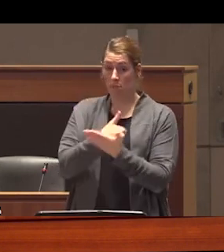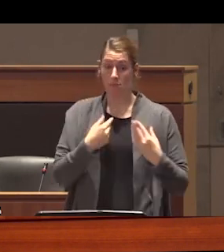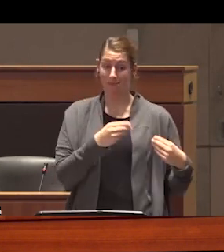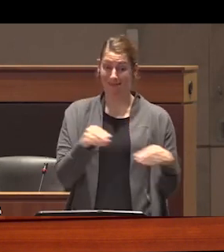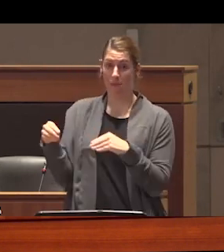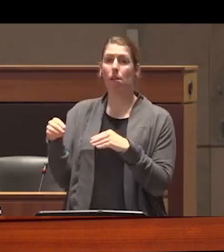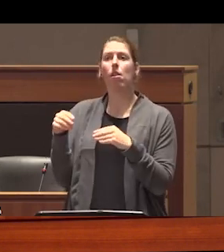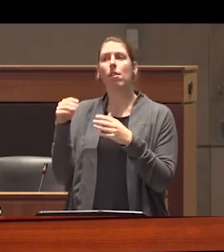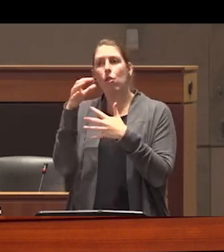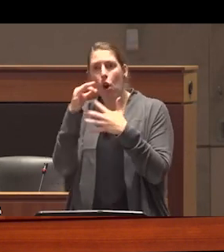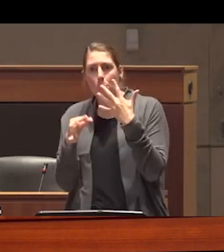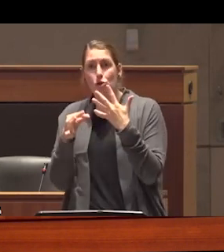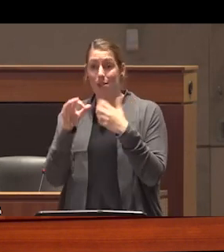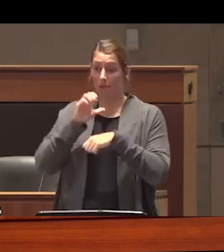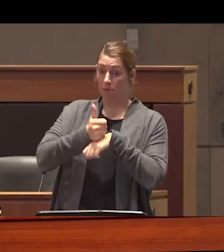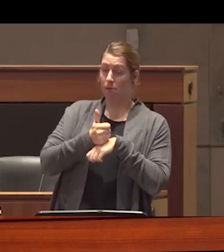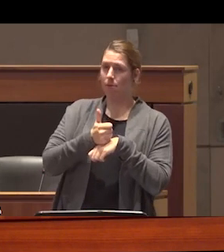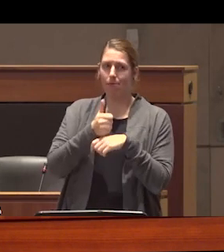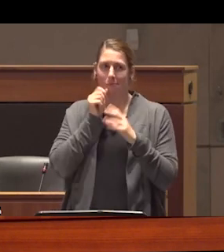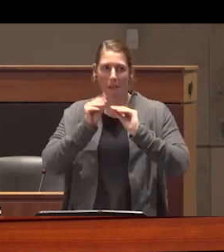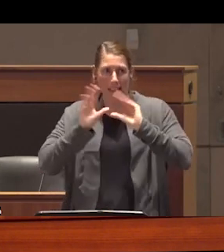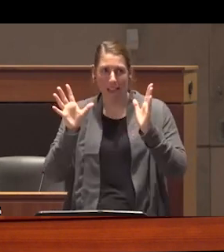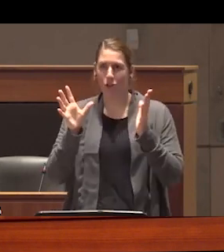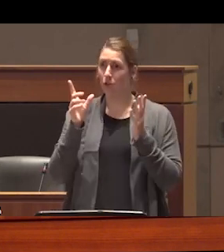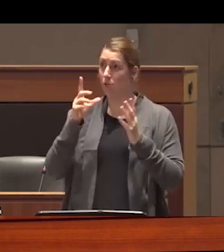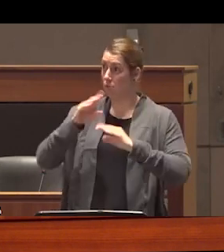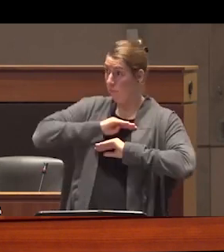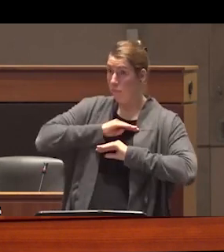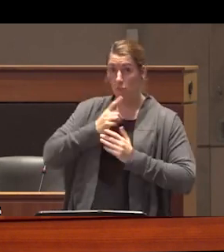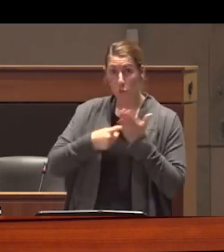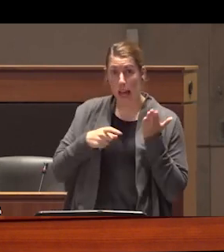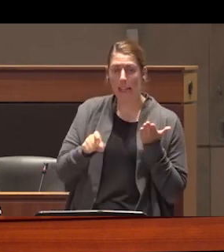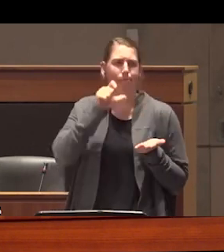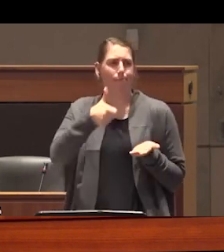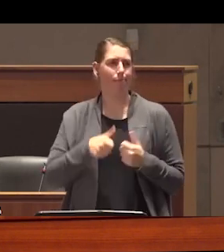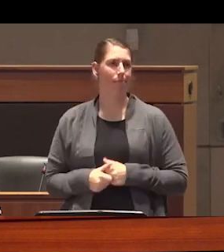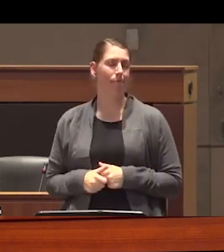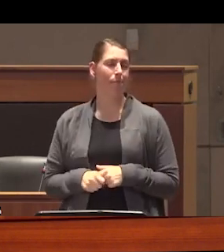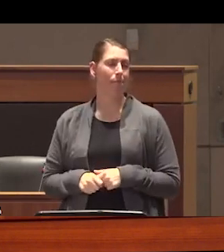the options that exist under safe Supply aren't strong enough to meet people's needs and it also